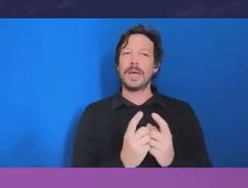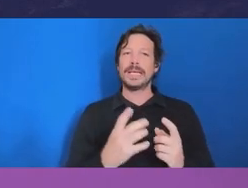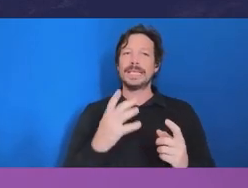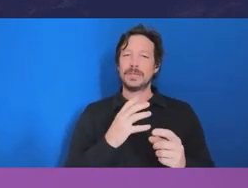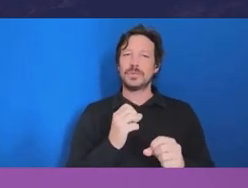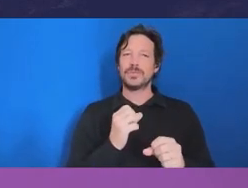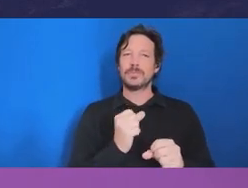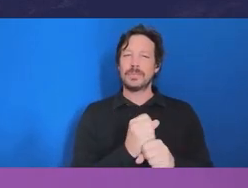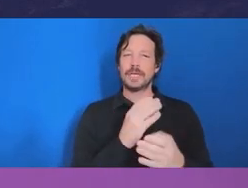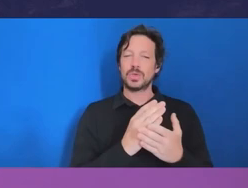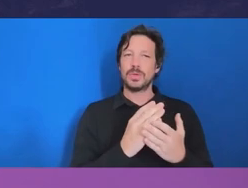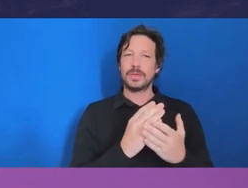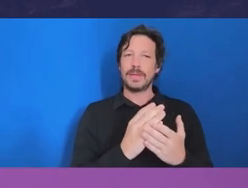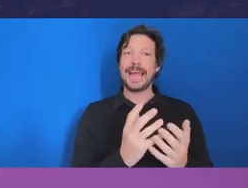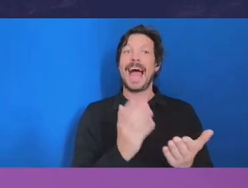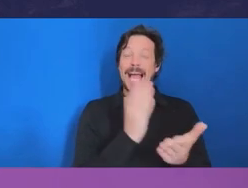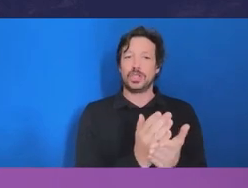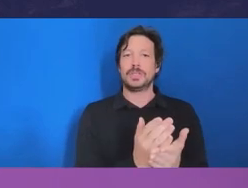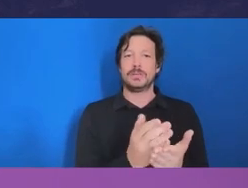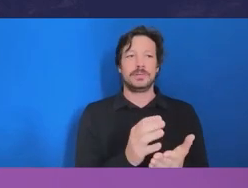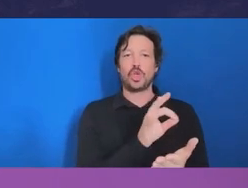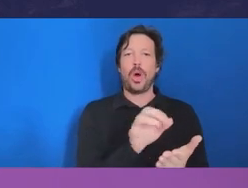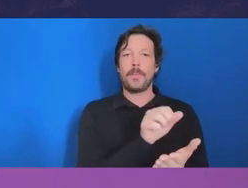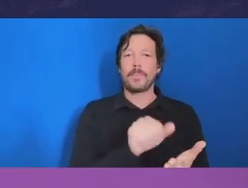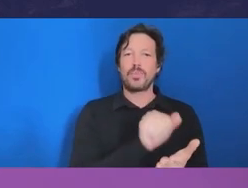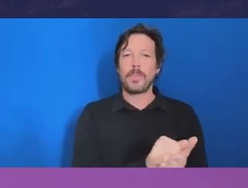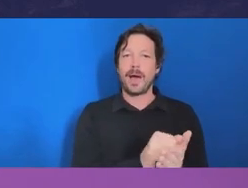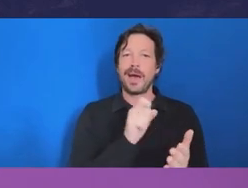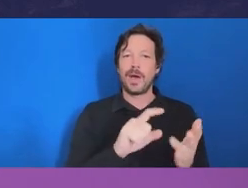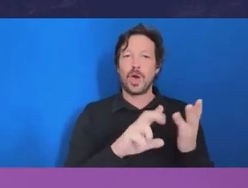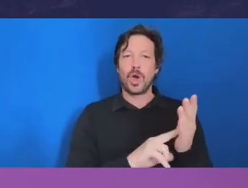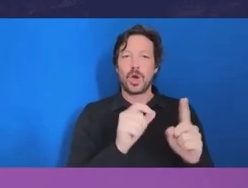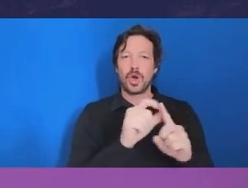and that's that's the test that we're obliged to apply under the law